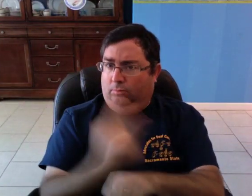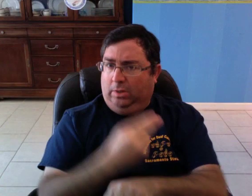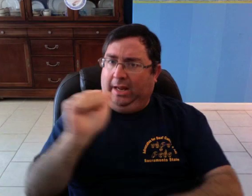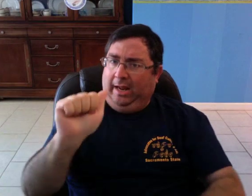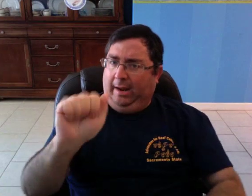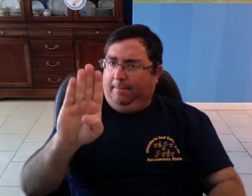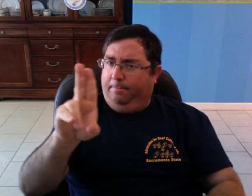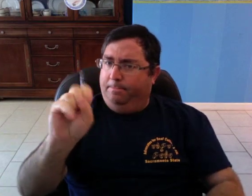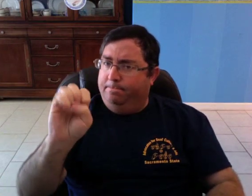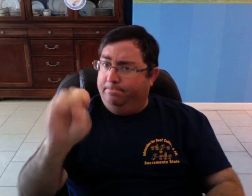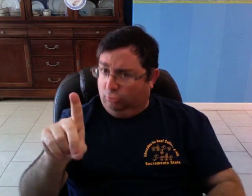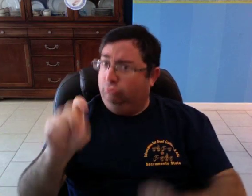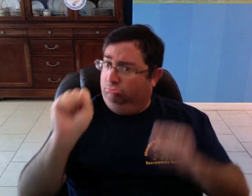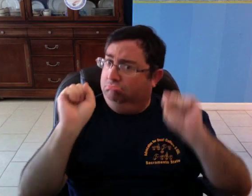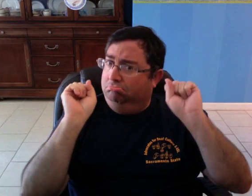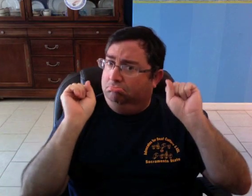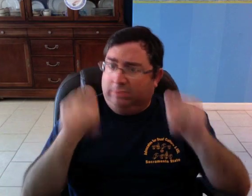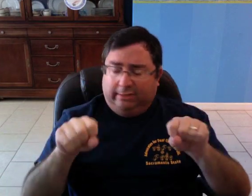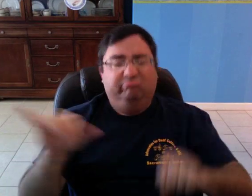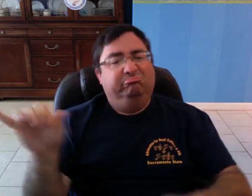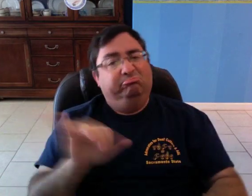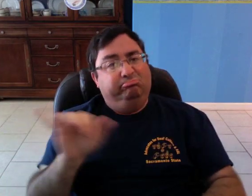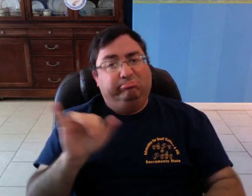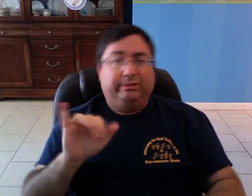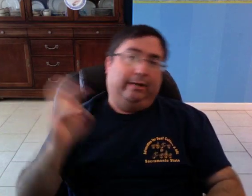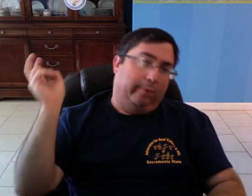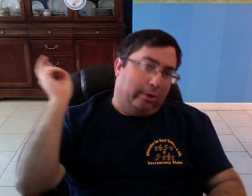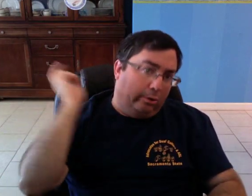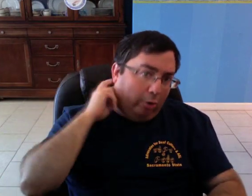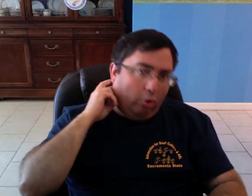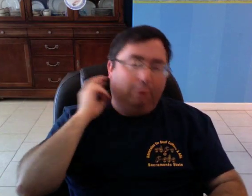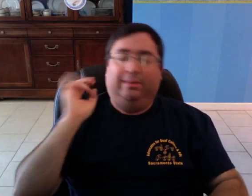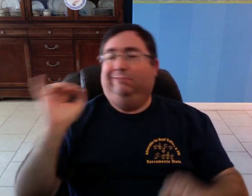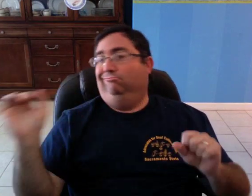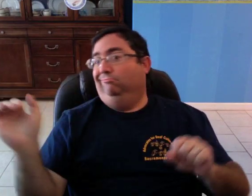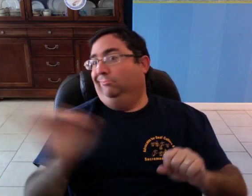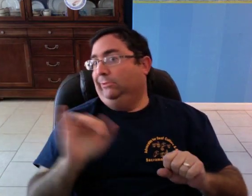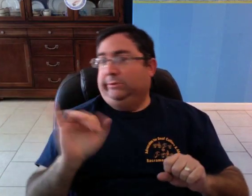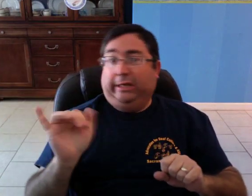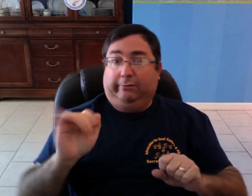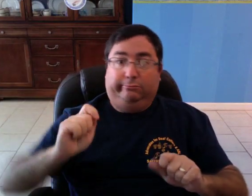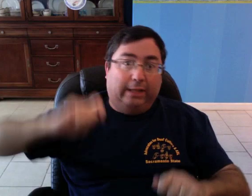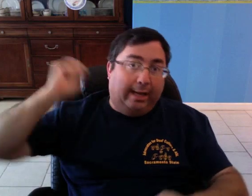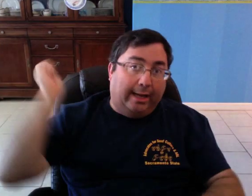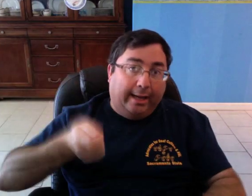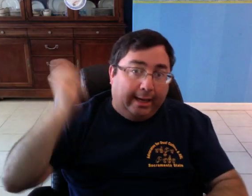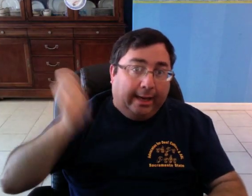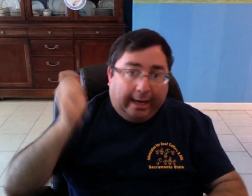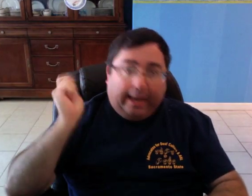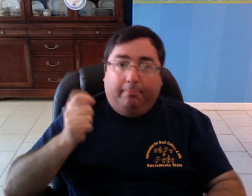It can be abused. Like cochlear implants or hammers,